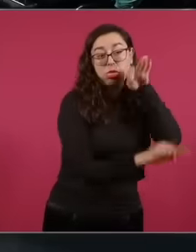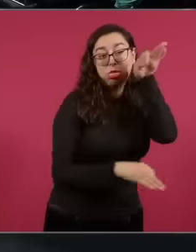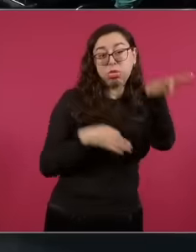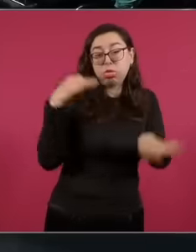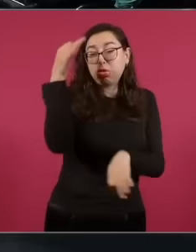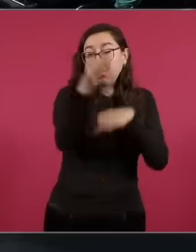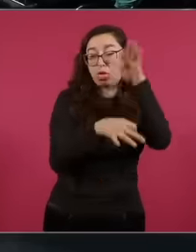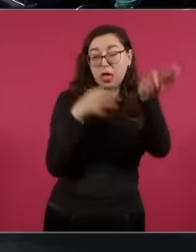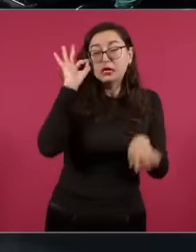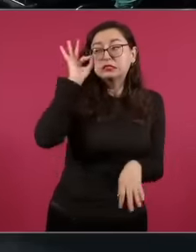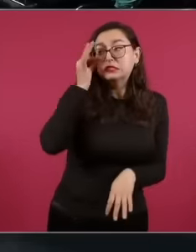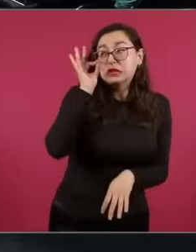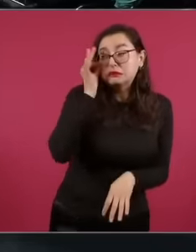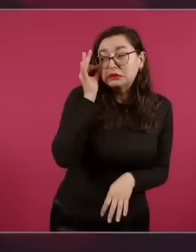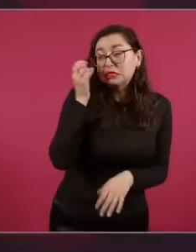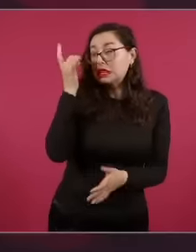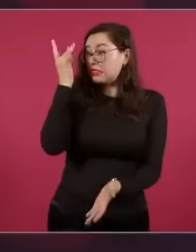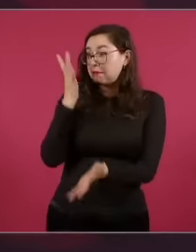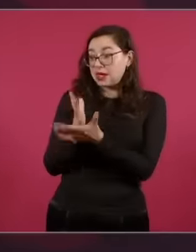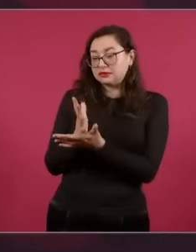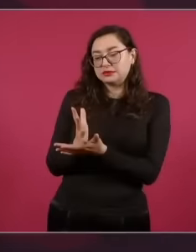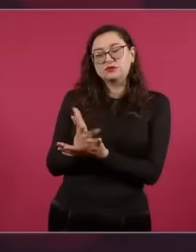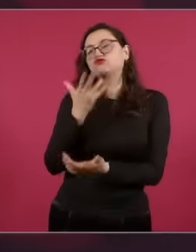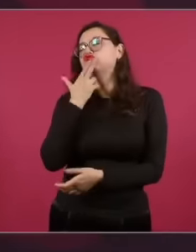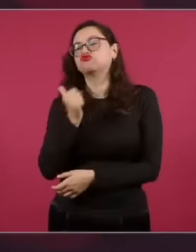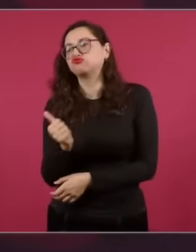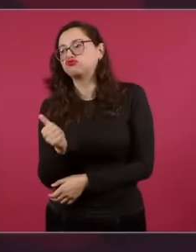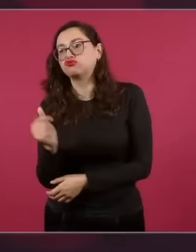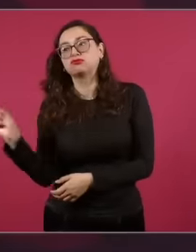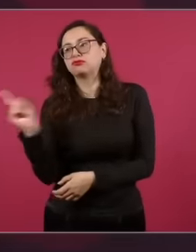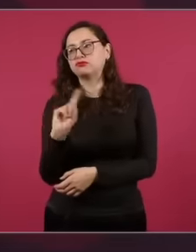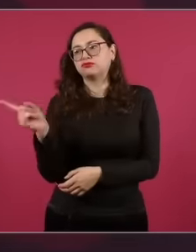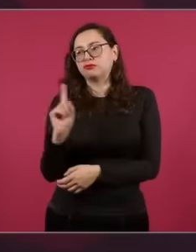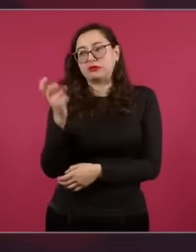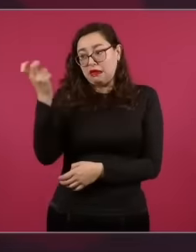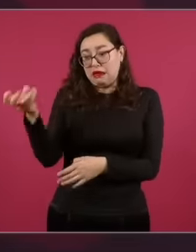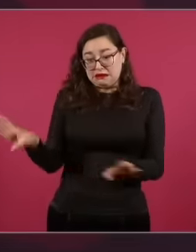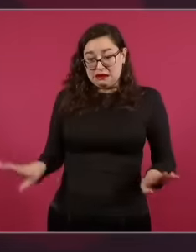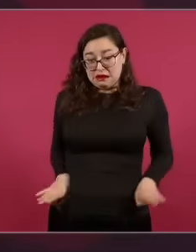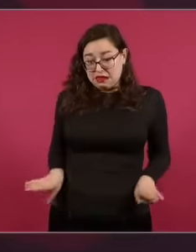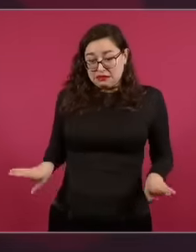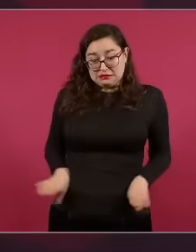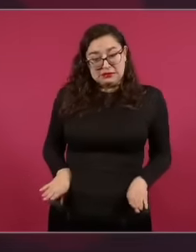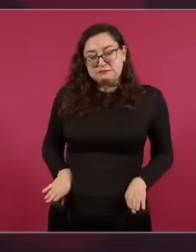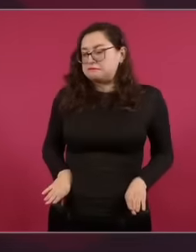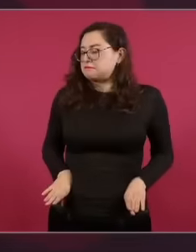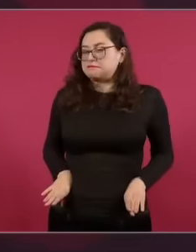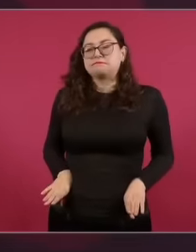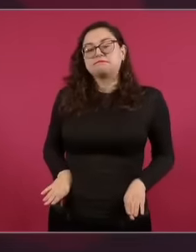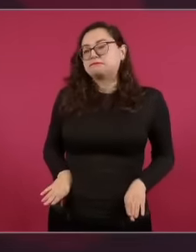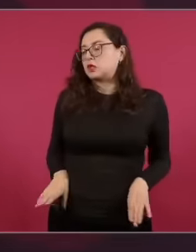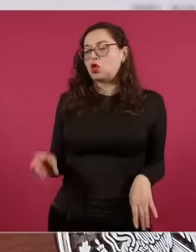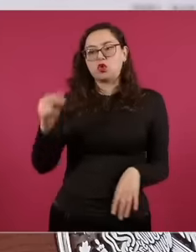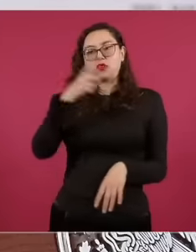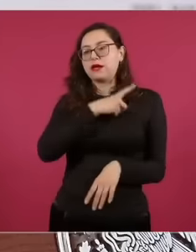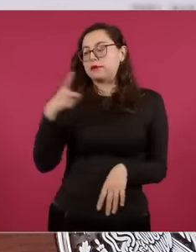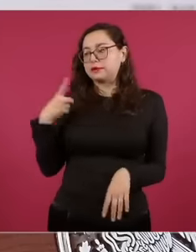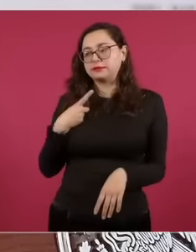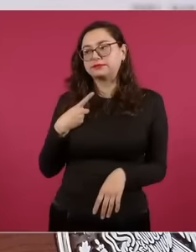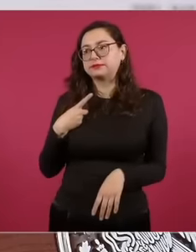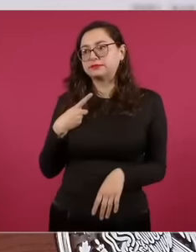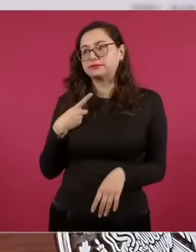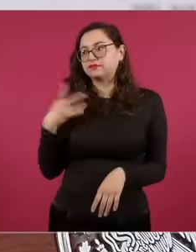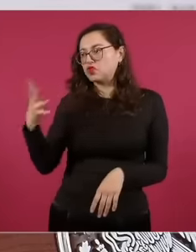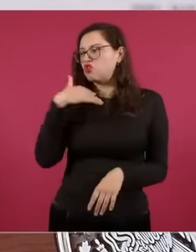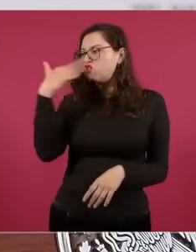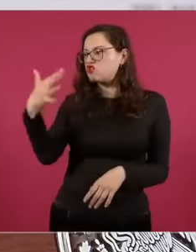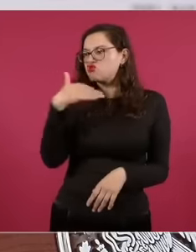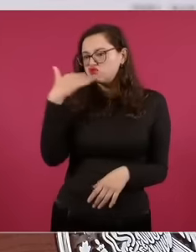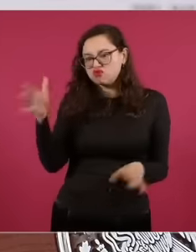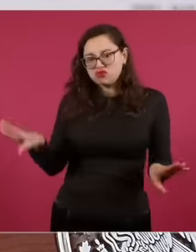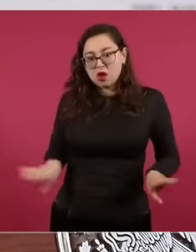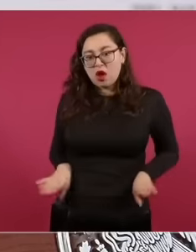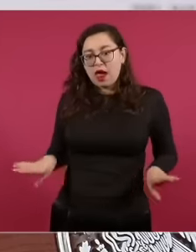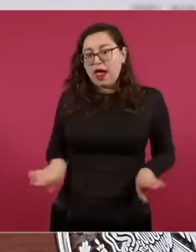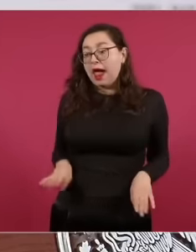is characterized by corruption and what is being proposed